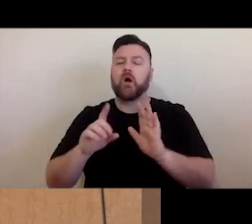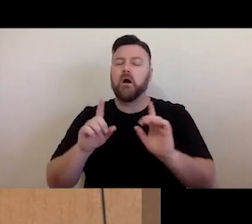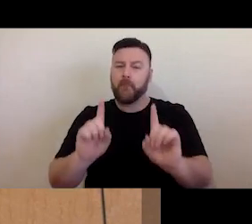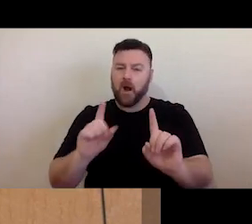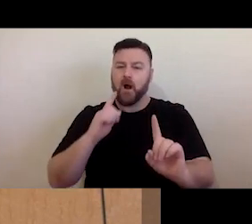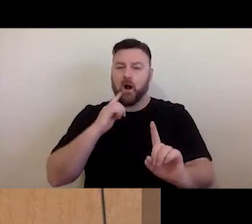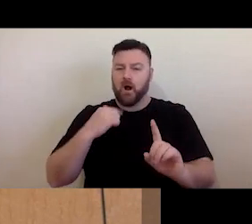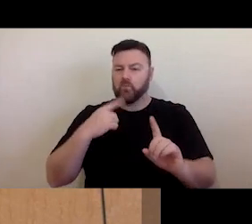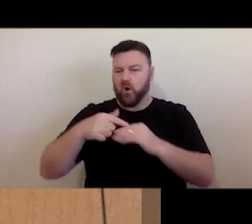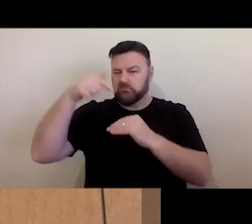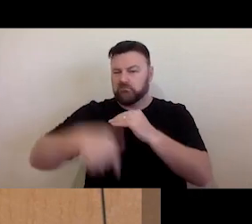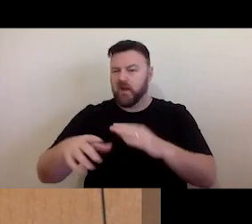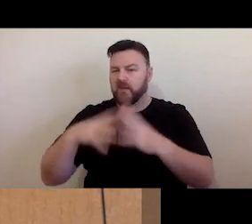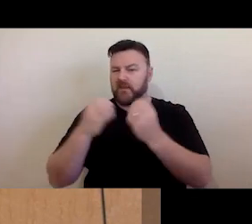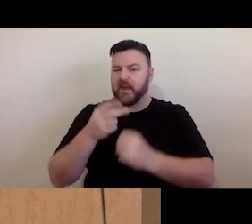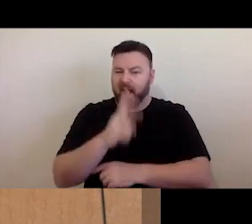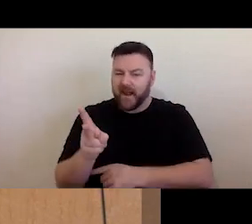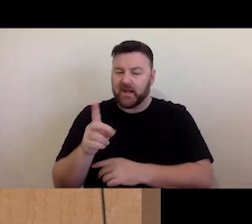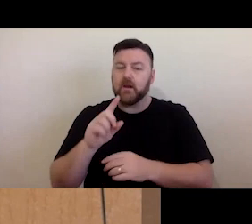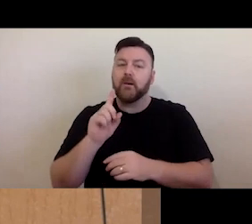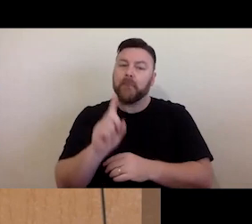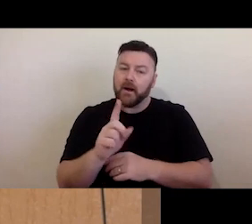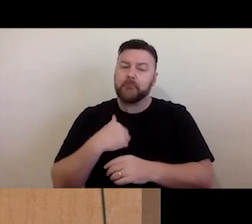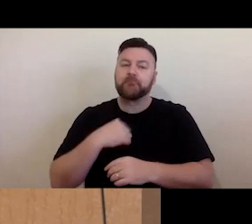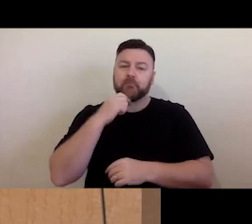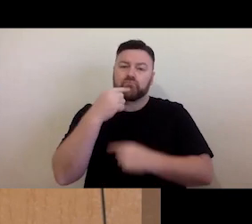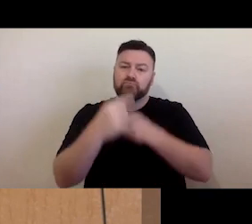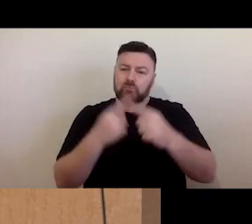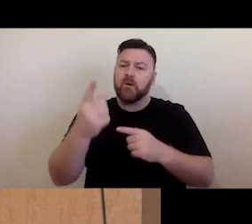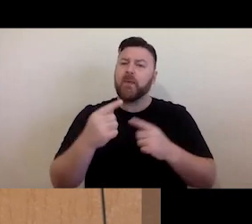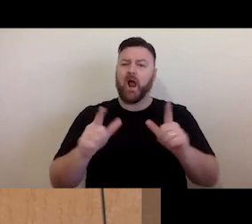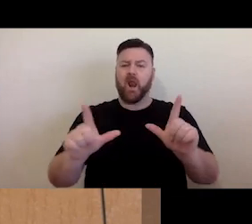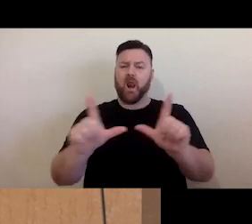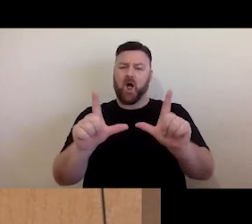Also, the nature of licensing means you need to have an understanding of some of the fundamentals of